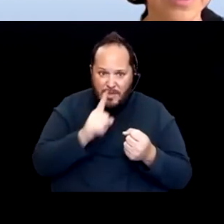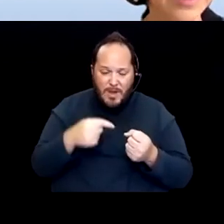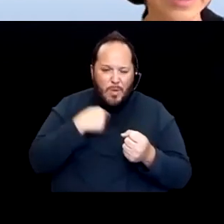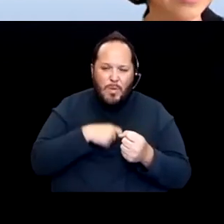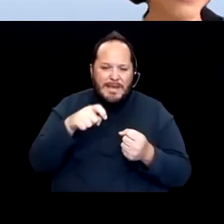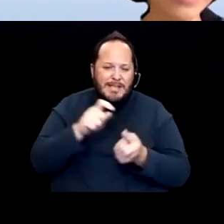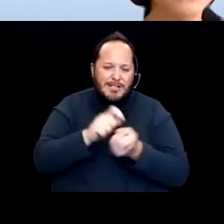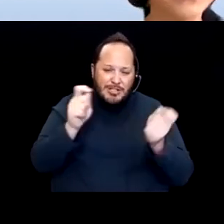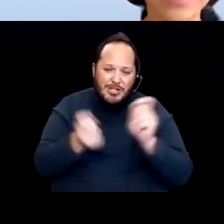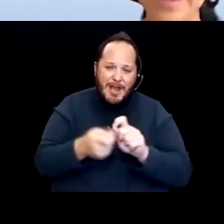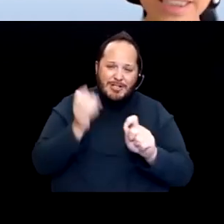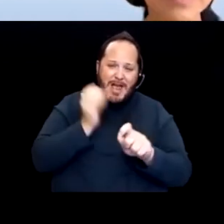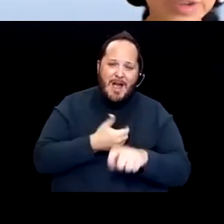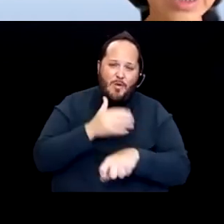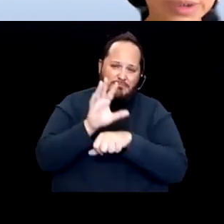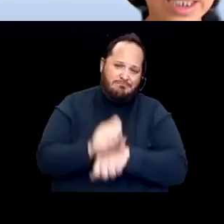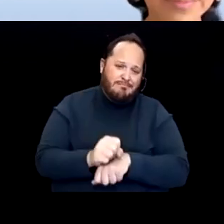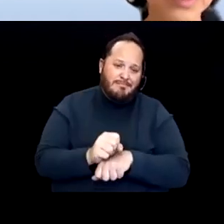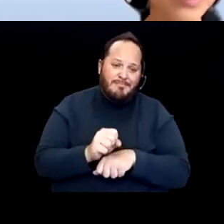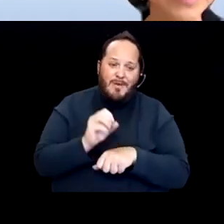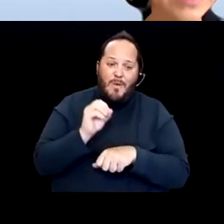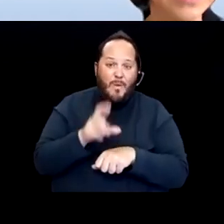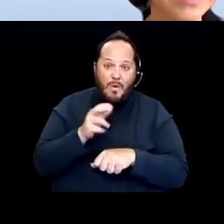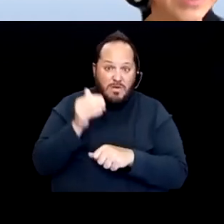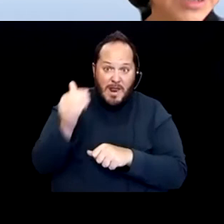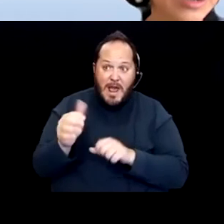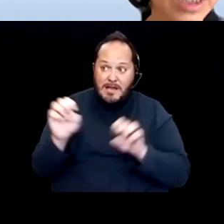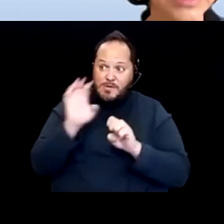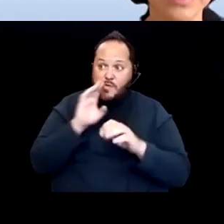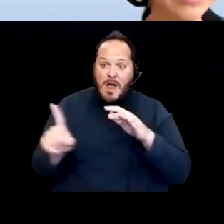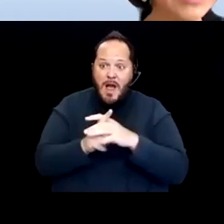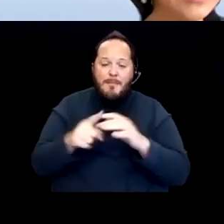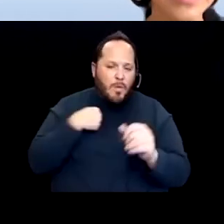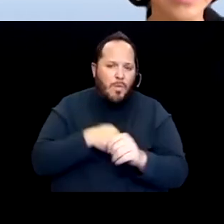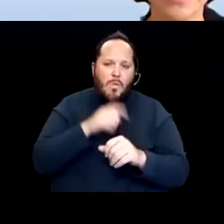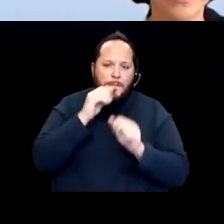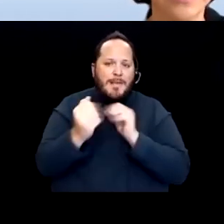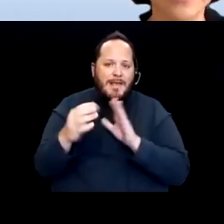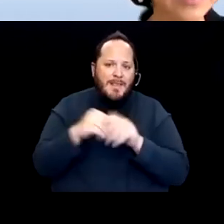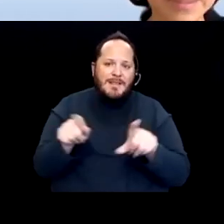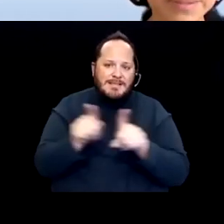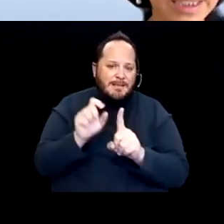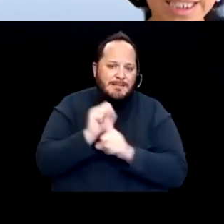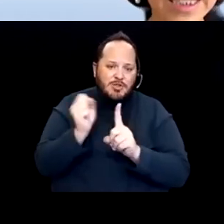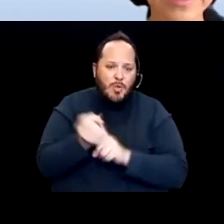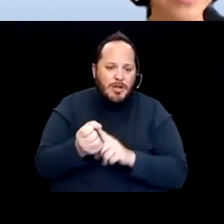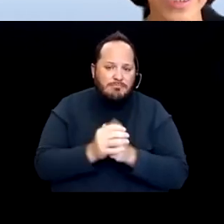Or else we will be the next emergency will come. And we will be in the same situation, looking people in the eye and saying like,